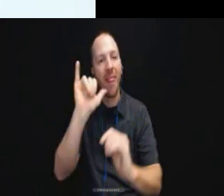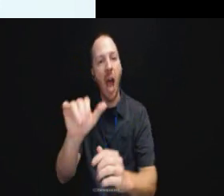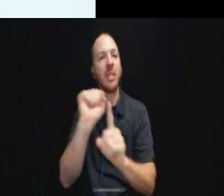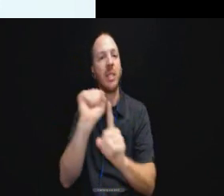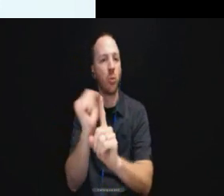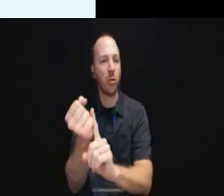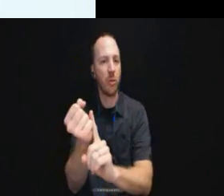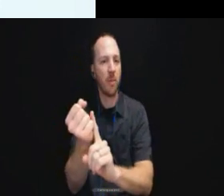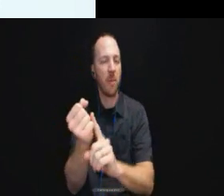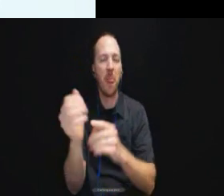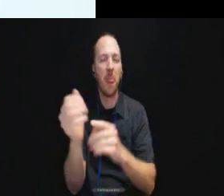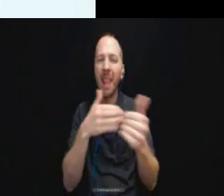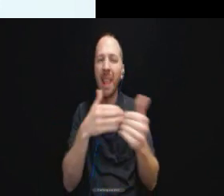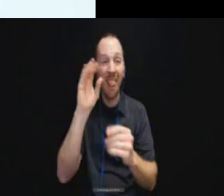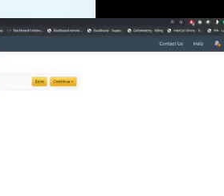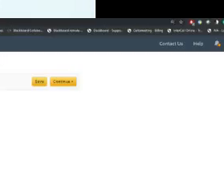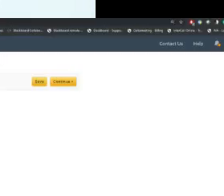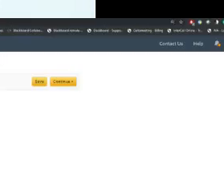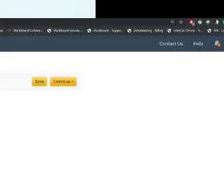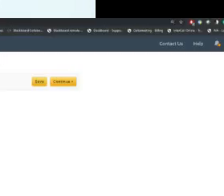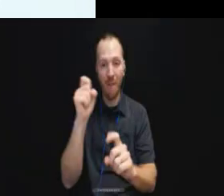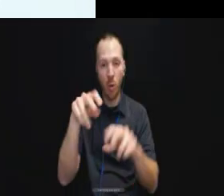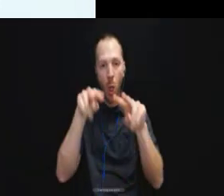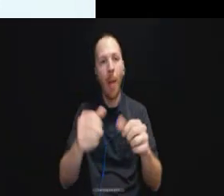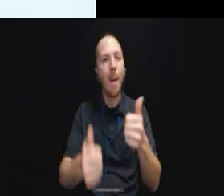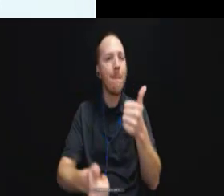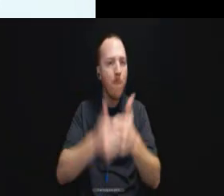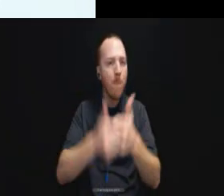So even in those situations, we got to look at the most effective thing.